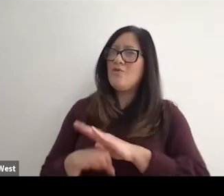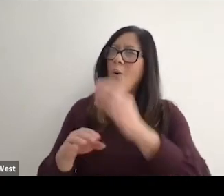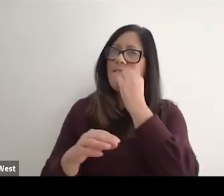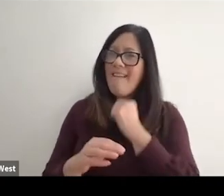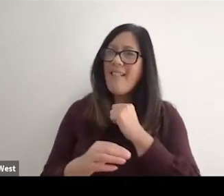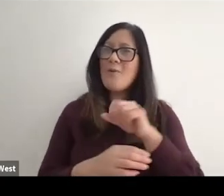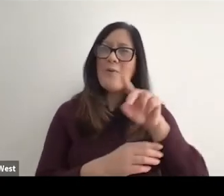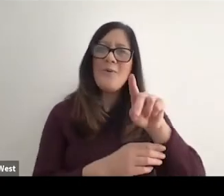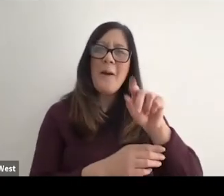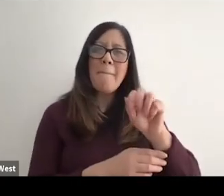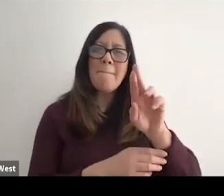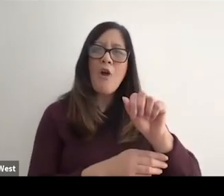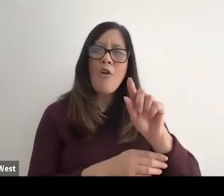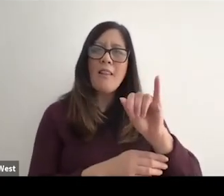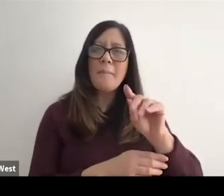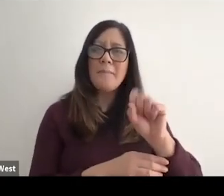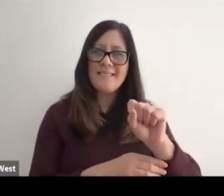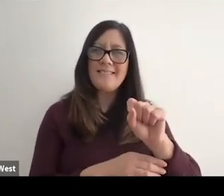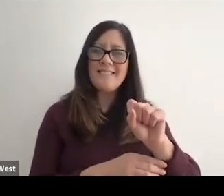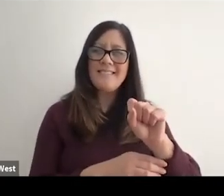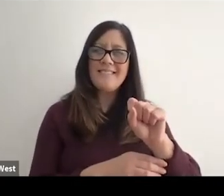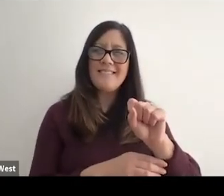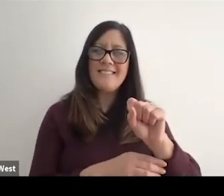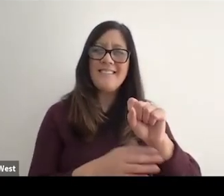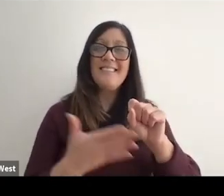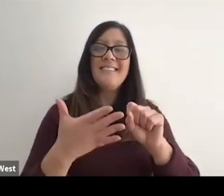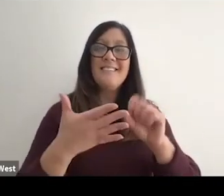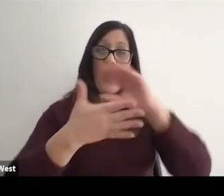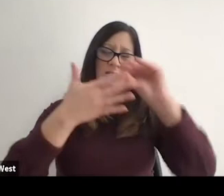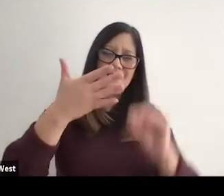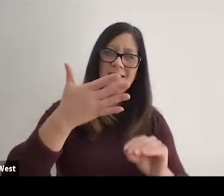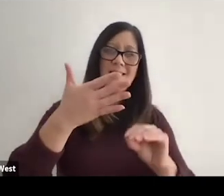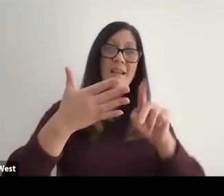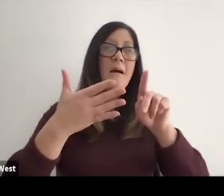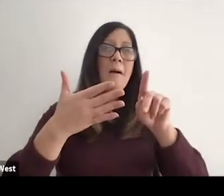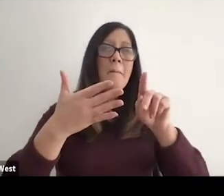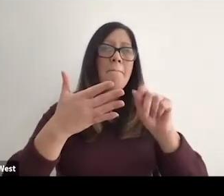to the degree that they're willing to push them ahead of poker. And put them on television and